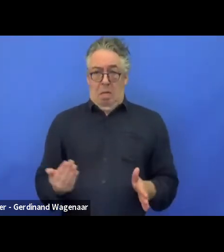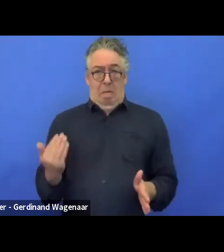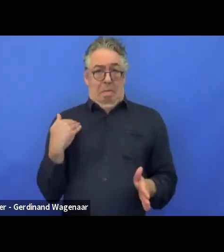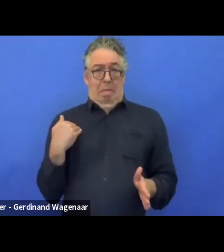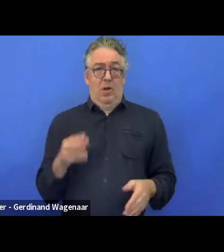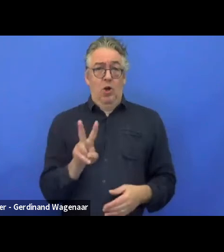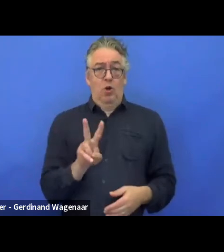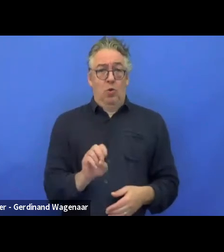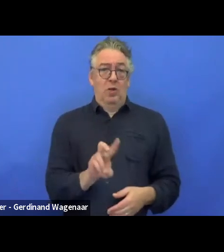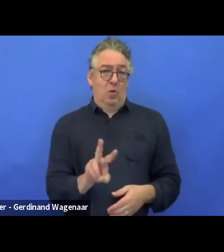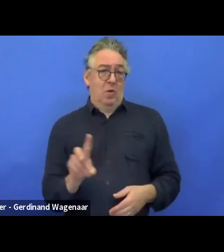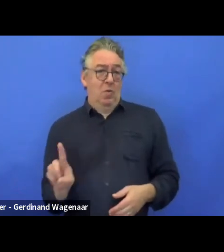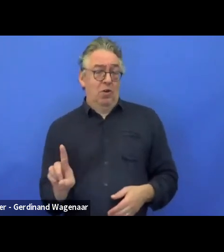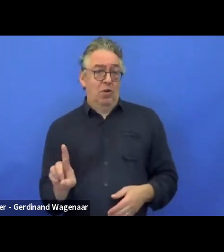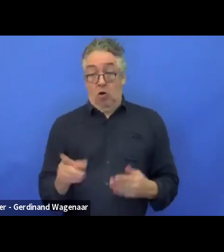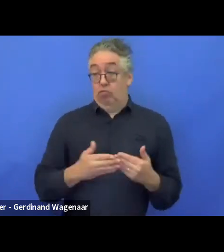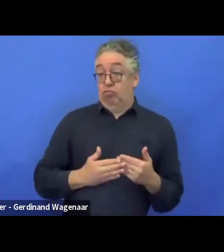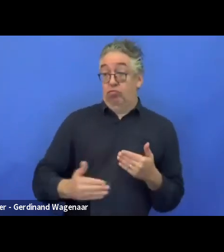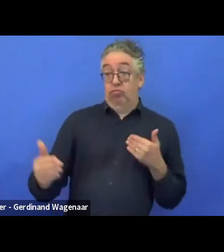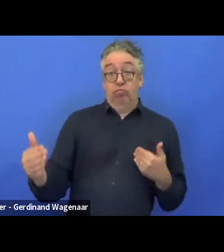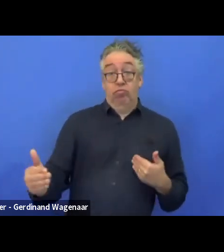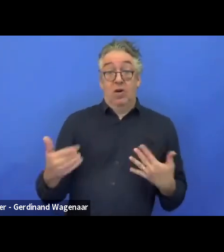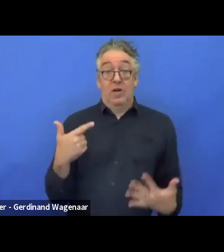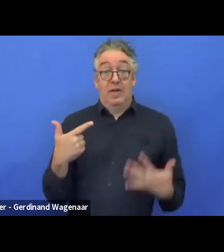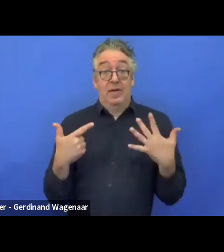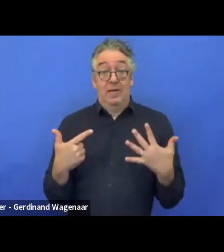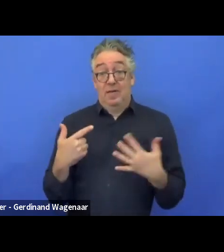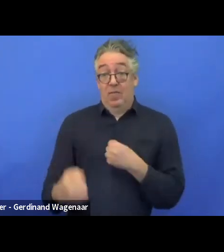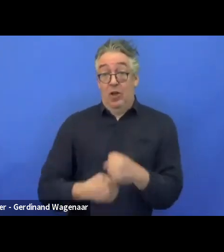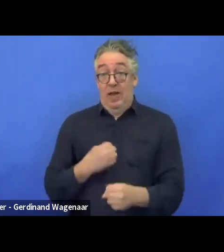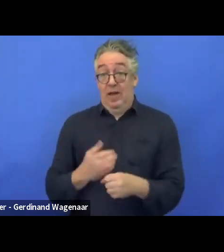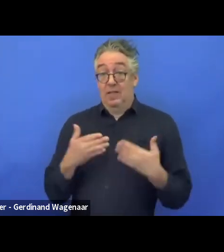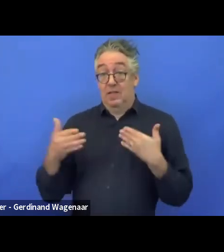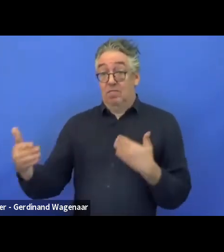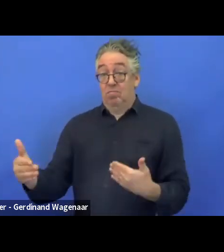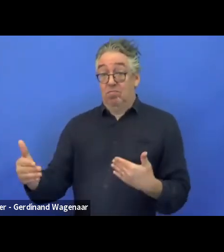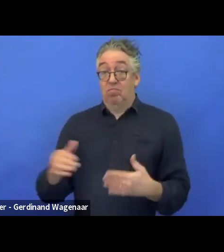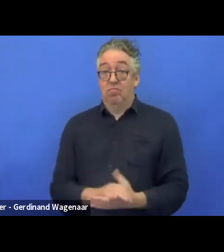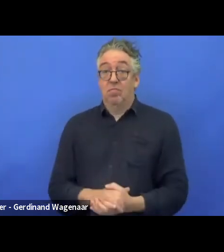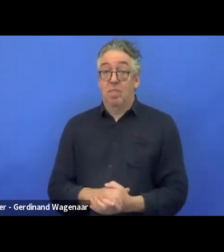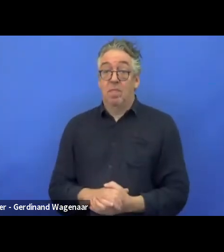and will run for the next 7 years. Then we have different pillars, as they are called.